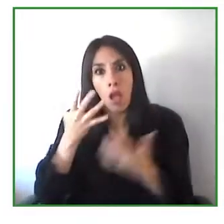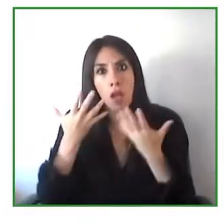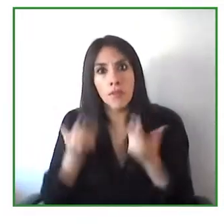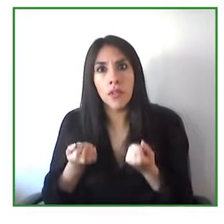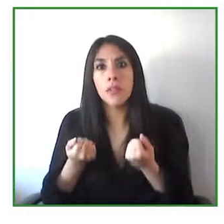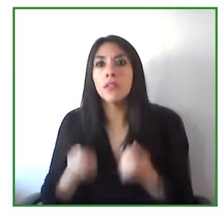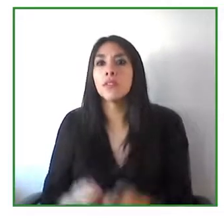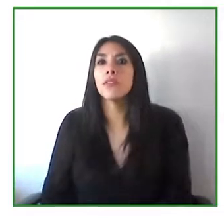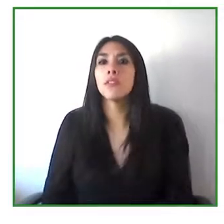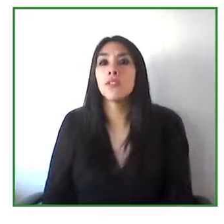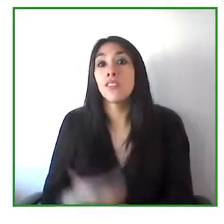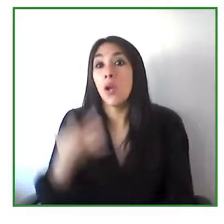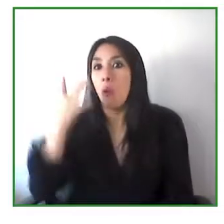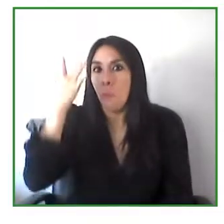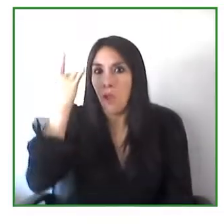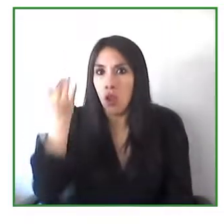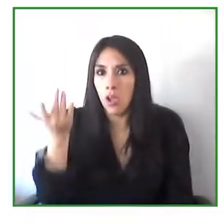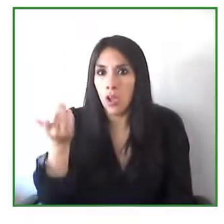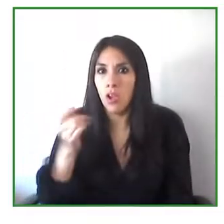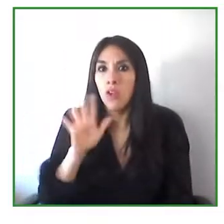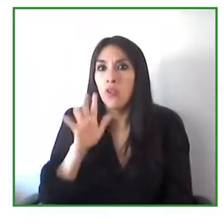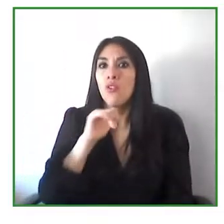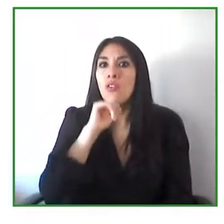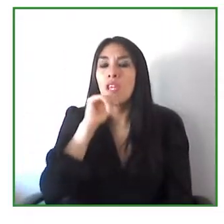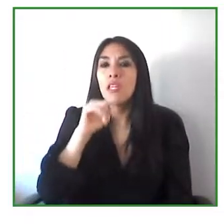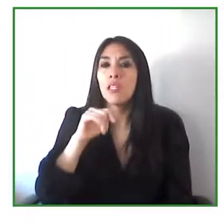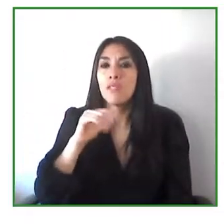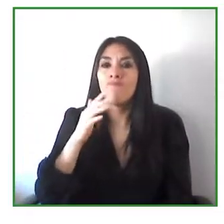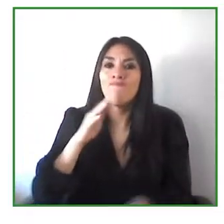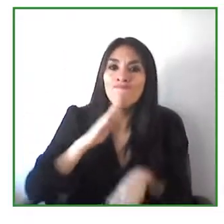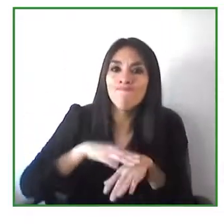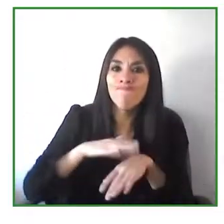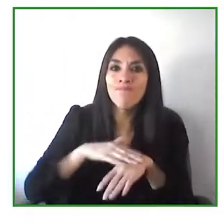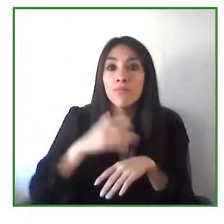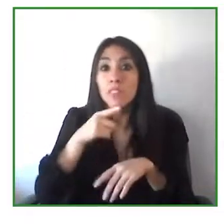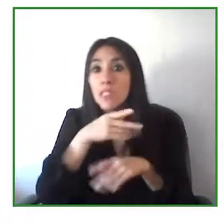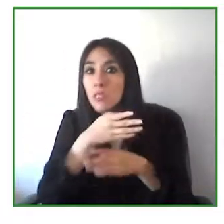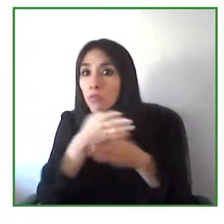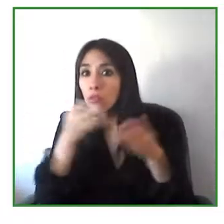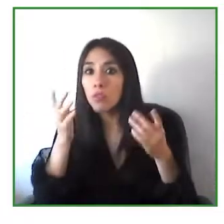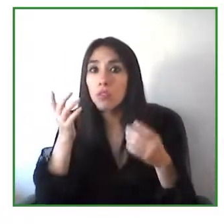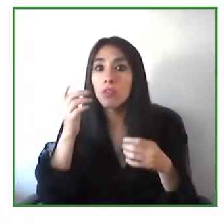majority in Latinamerica ratify this Convention on the Right to Person